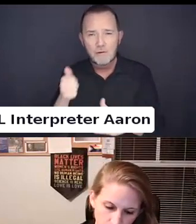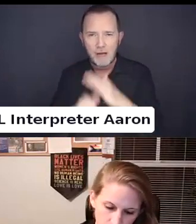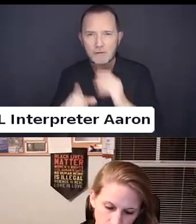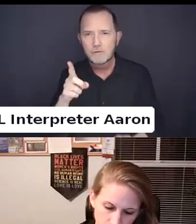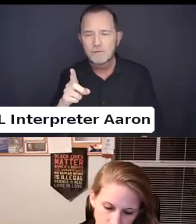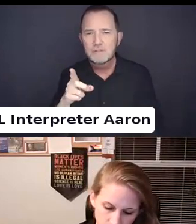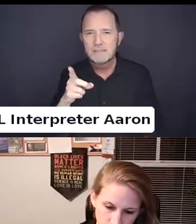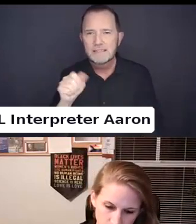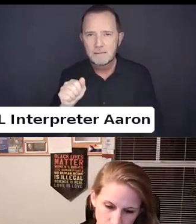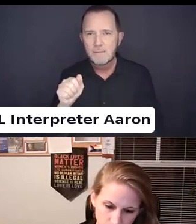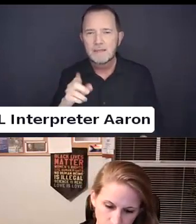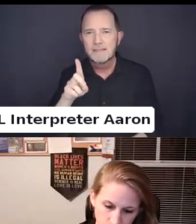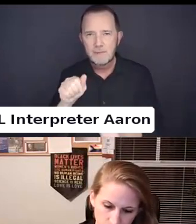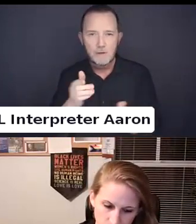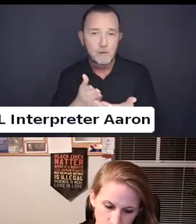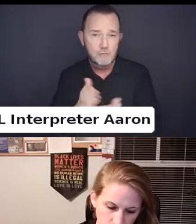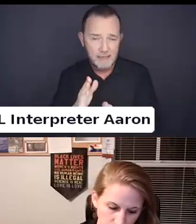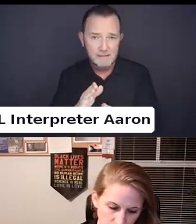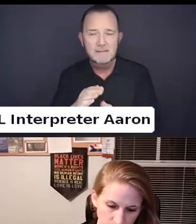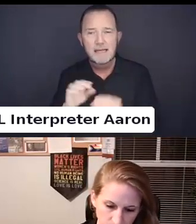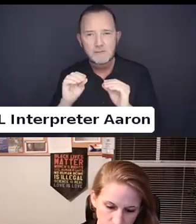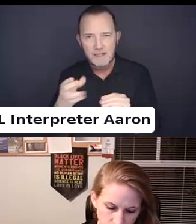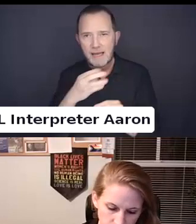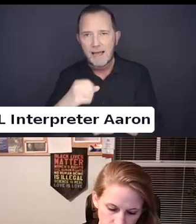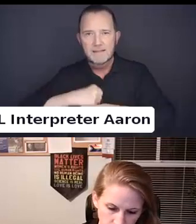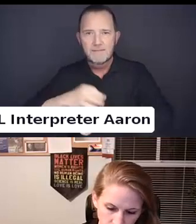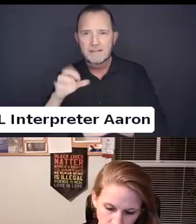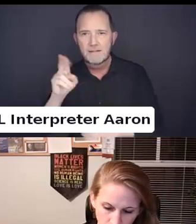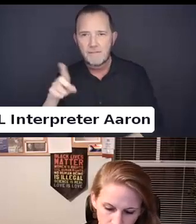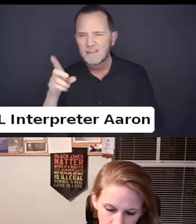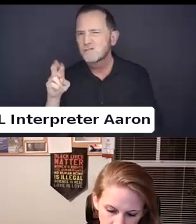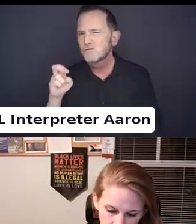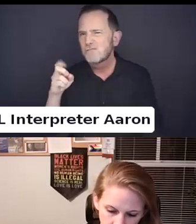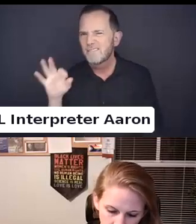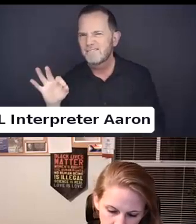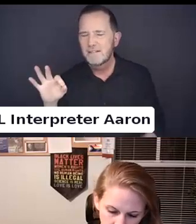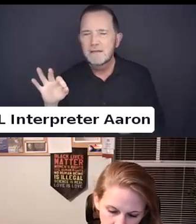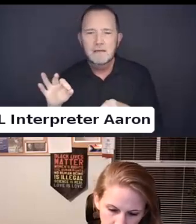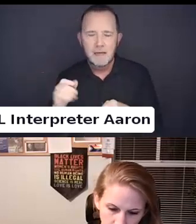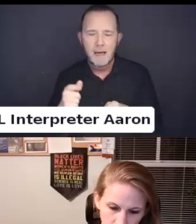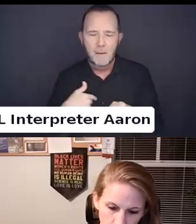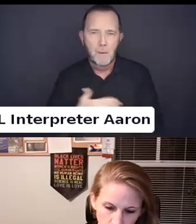I am happy to be with my colleagues here on this important topic.